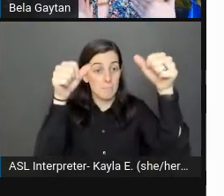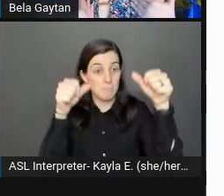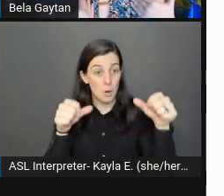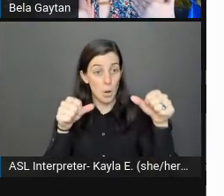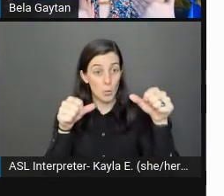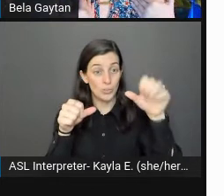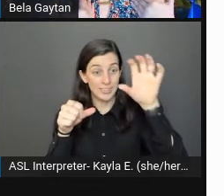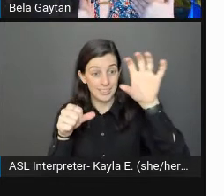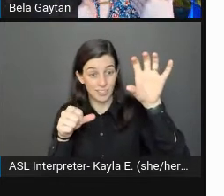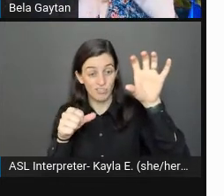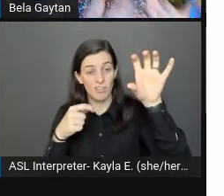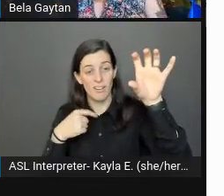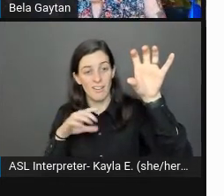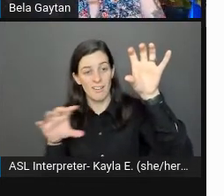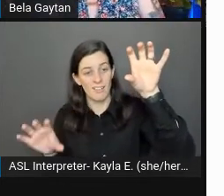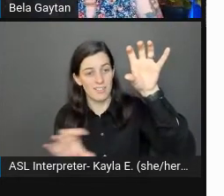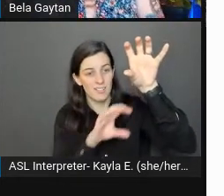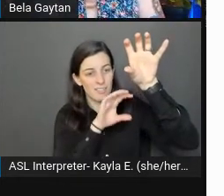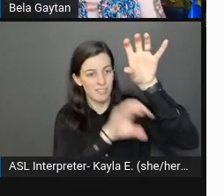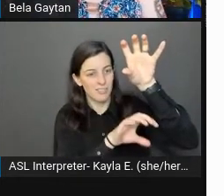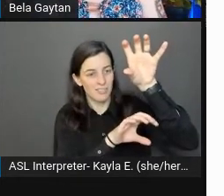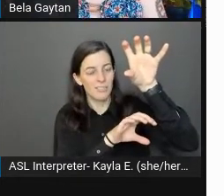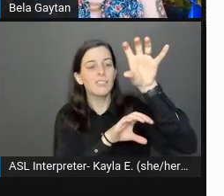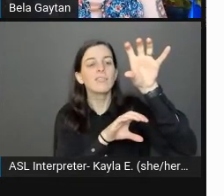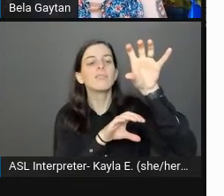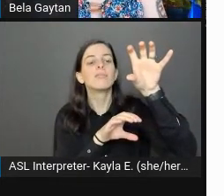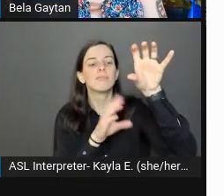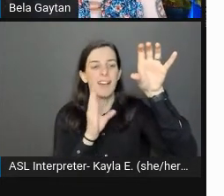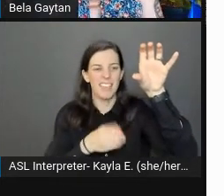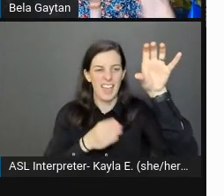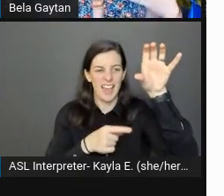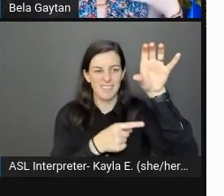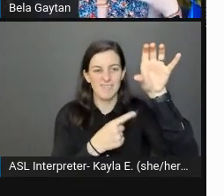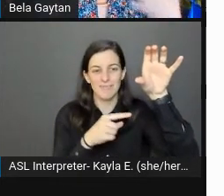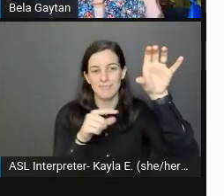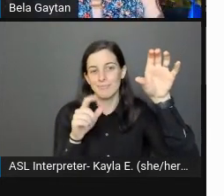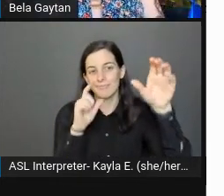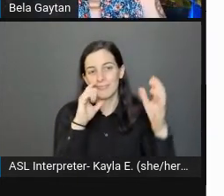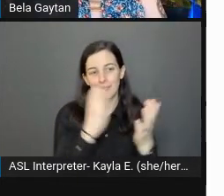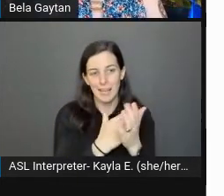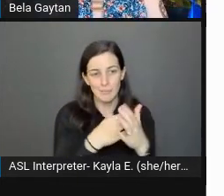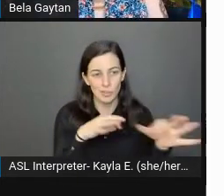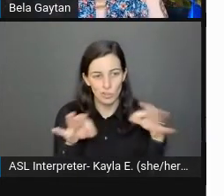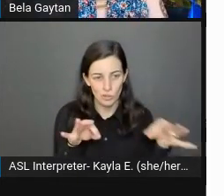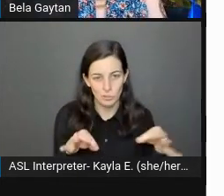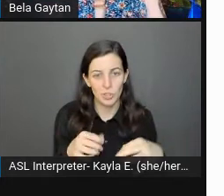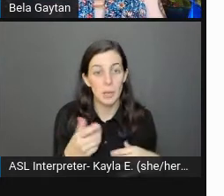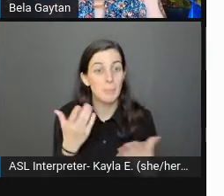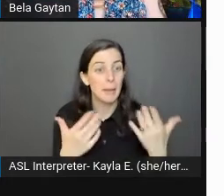While my alt text for this one might say, "This is Bela's Uncle Norby,